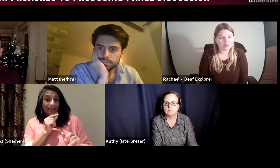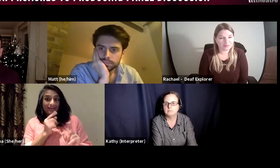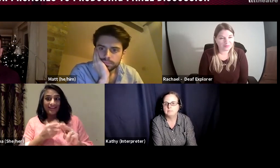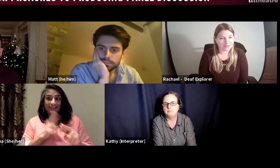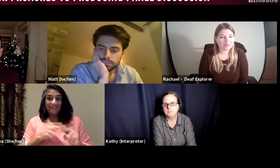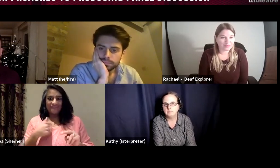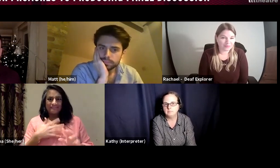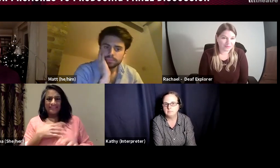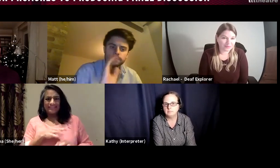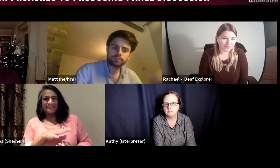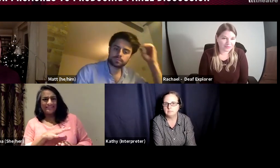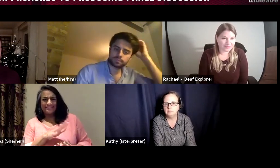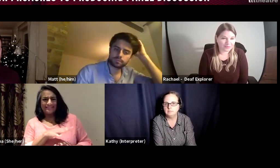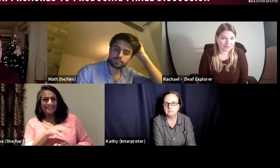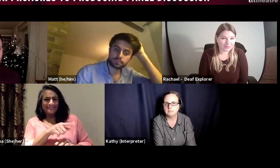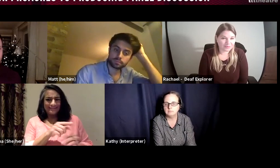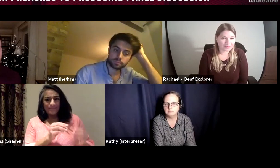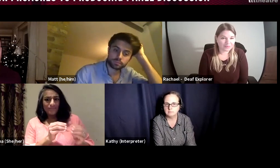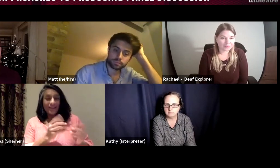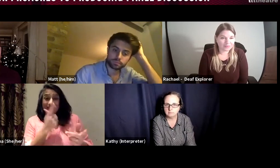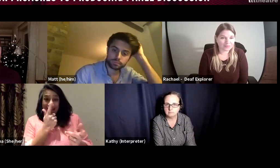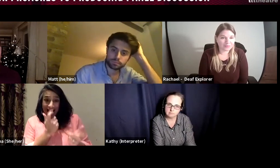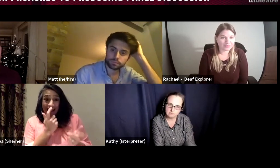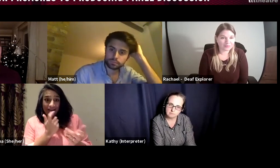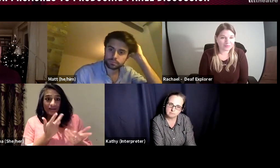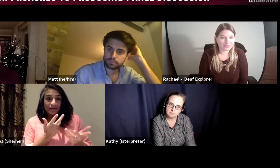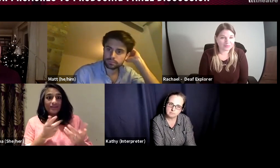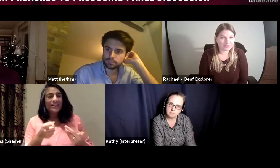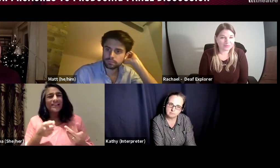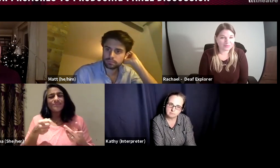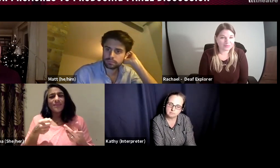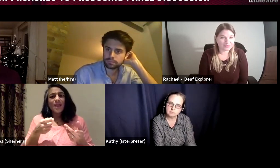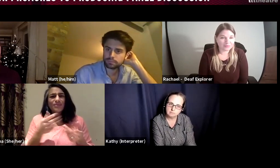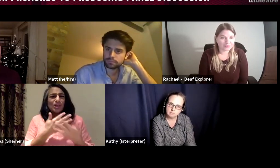But it is possible to have some input if you feel that something does not quite work,